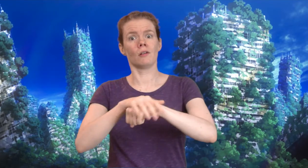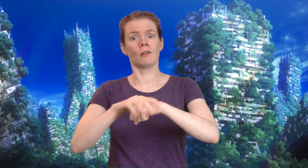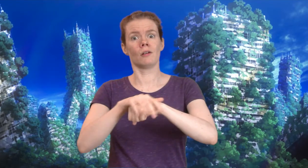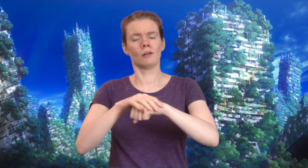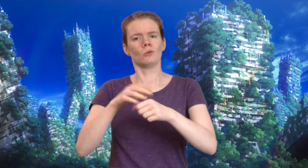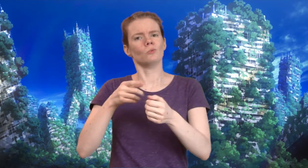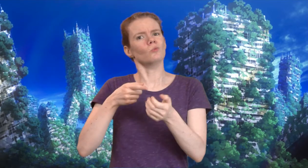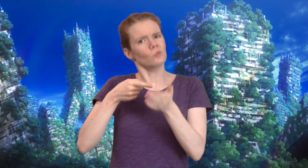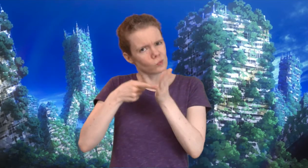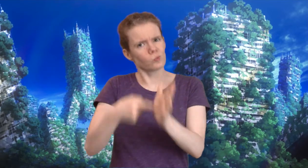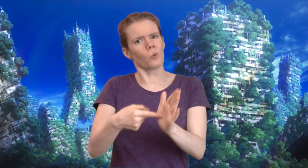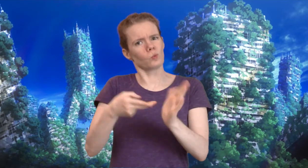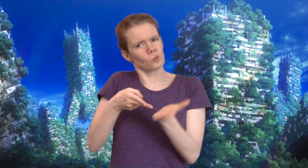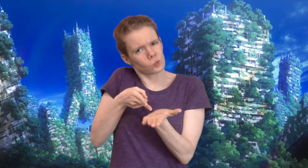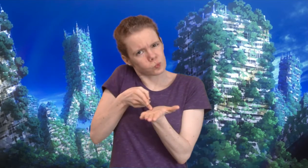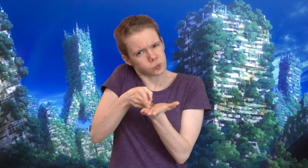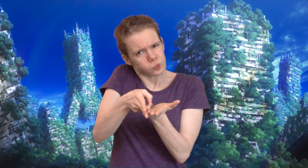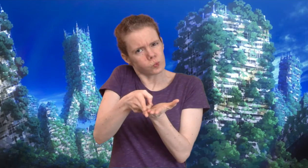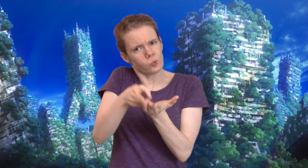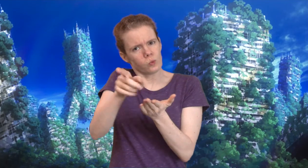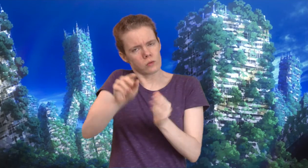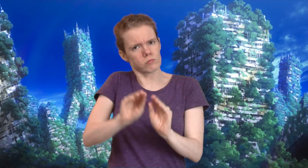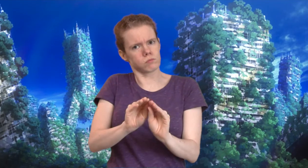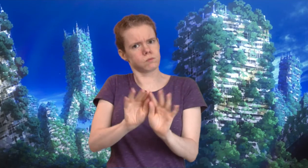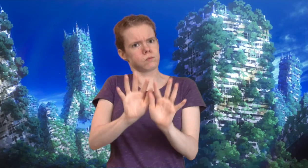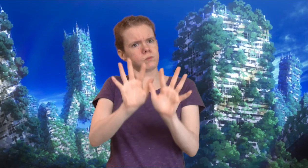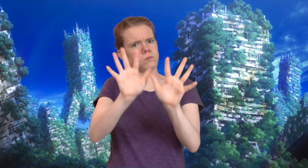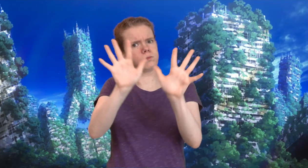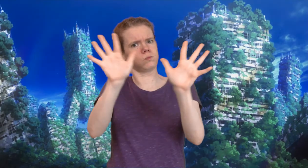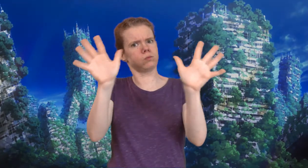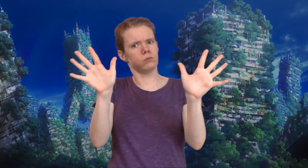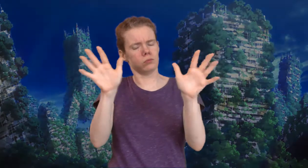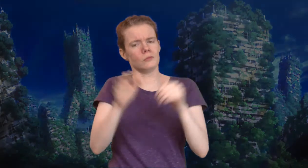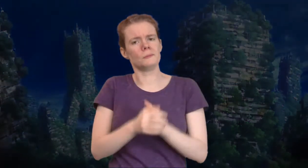Aiga's truth shines forth.